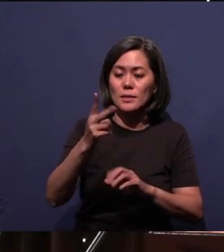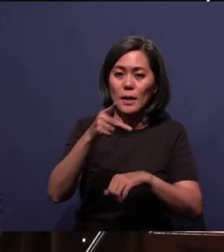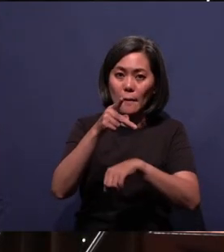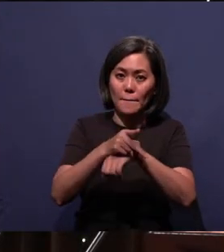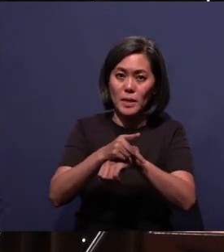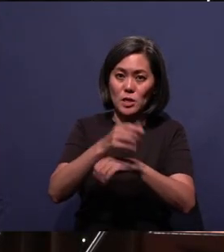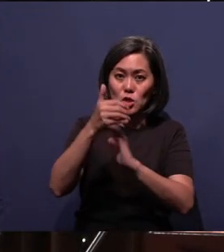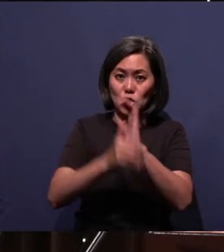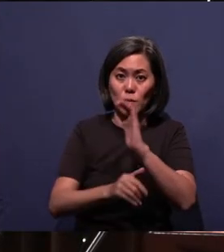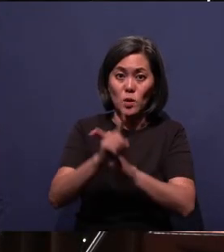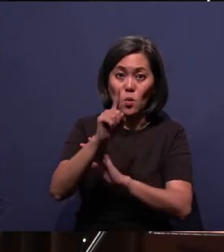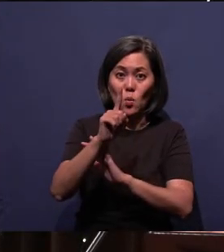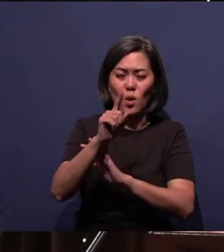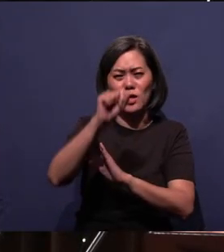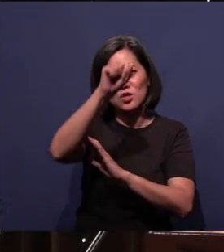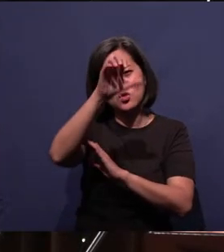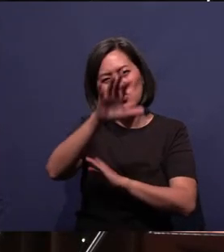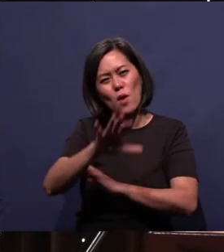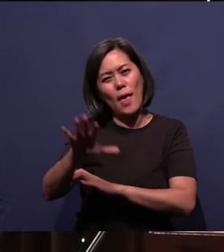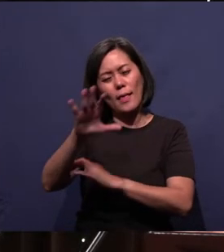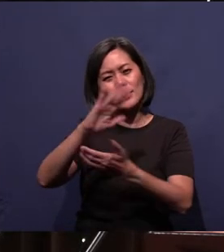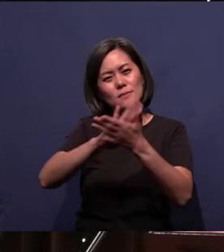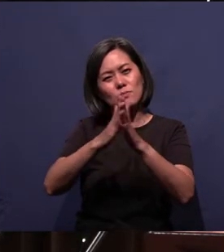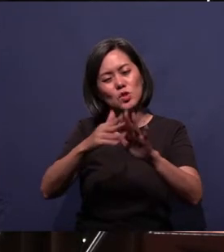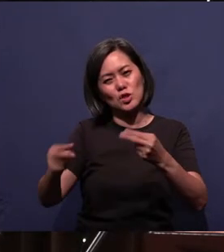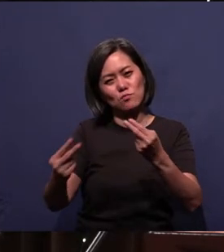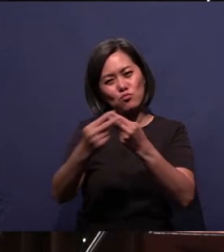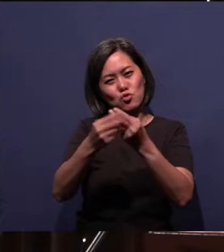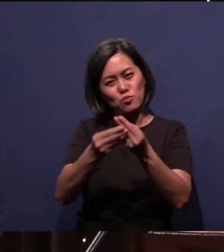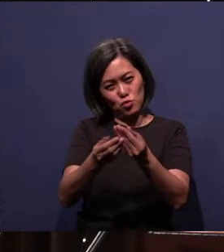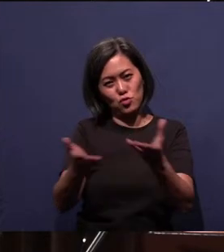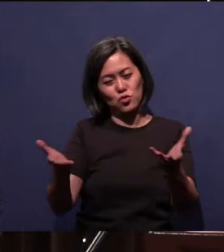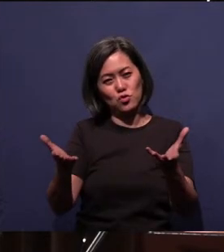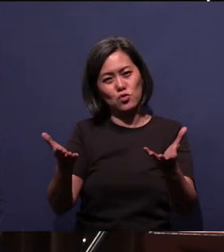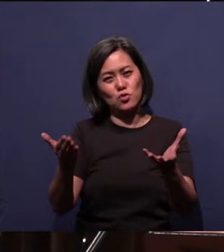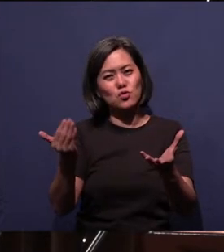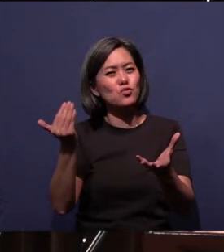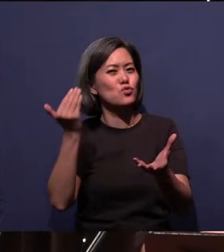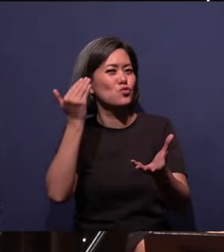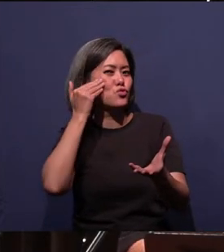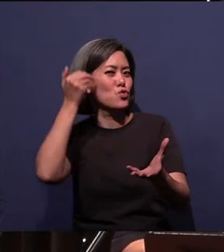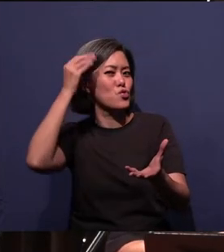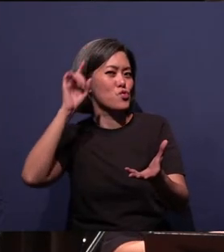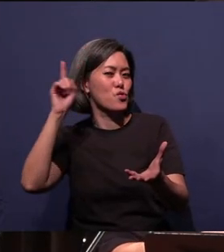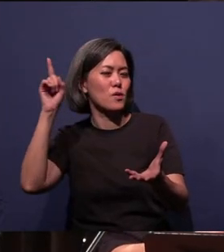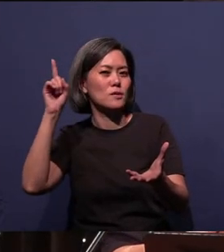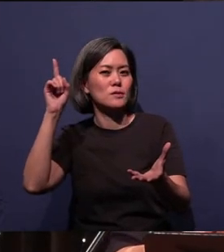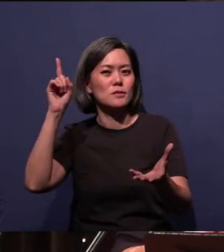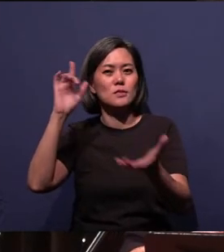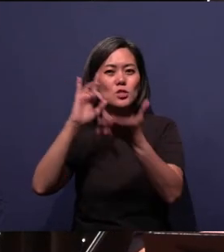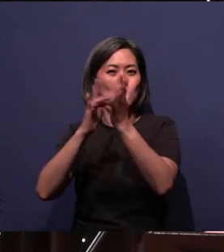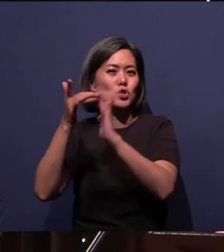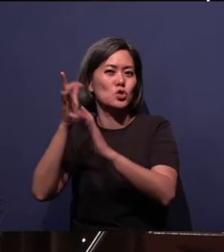May grace and peace be multiplied to you in the knowledge of God and of Jesus our Lord.